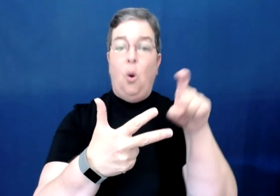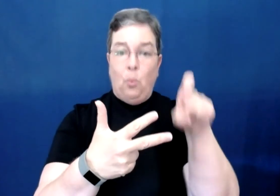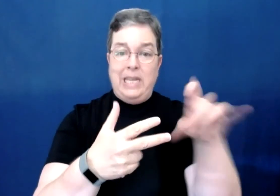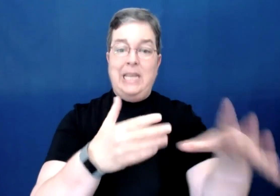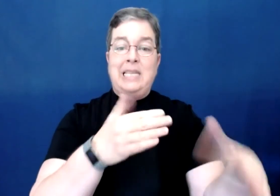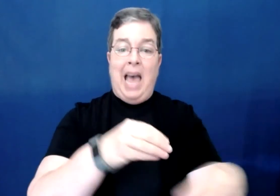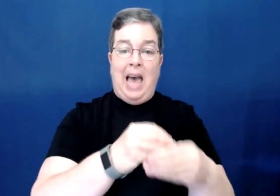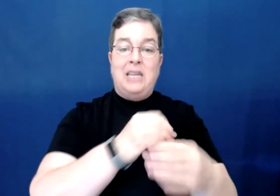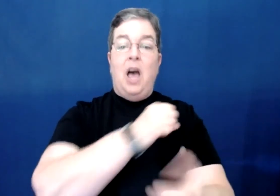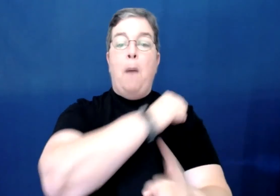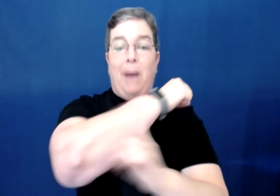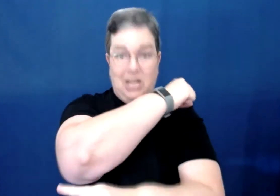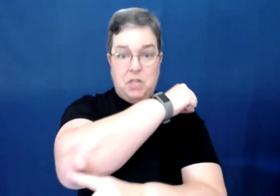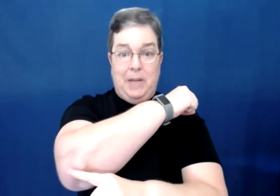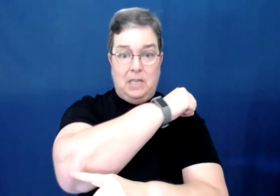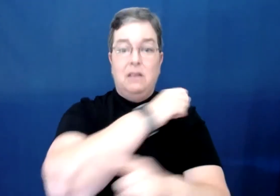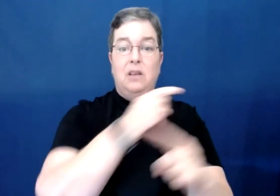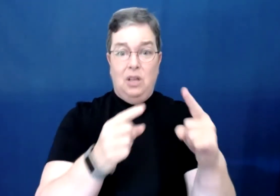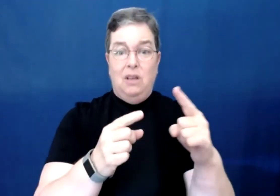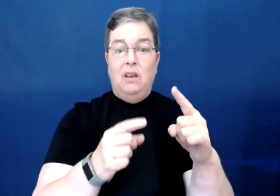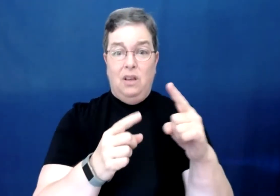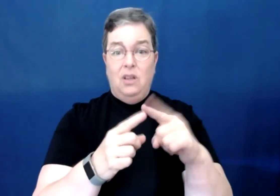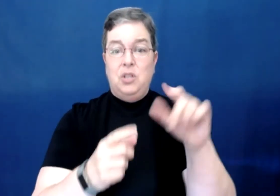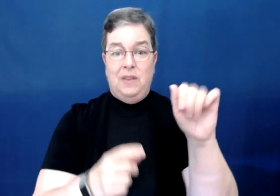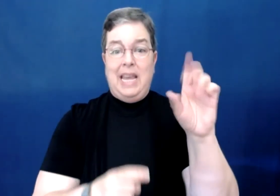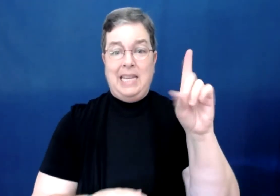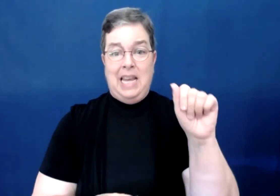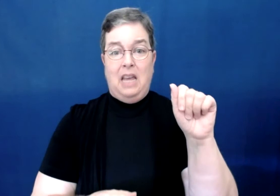We need to add punishment to the ADA.